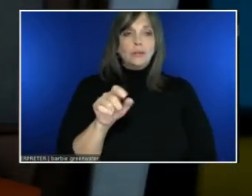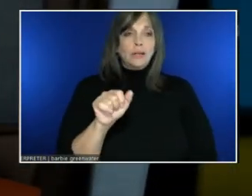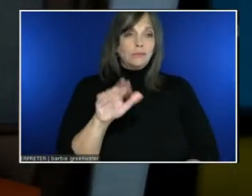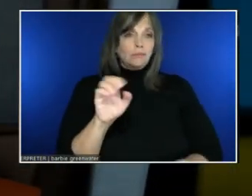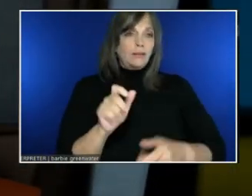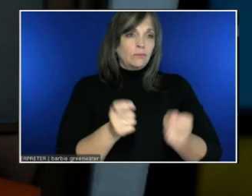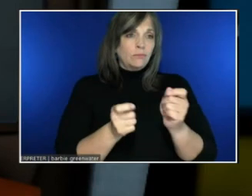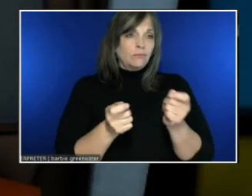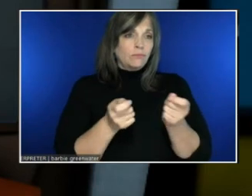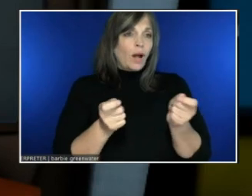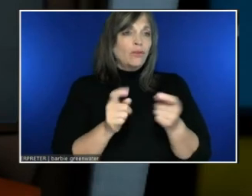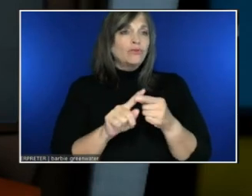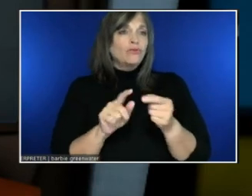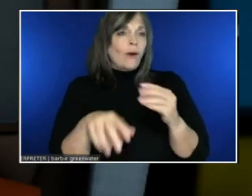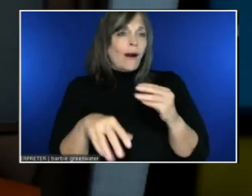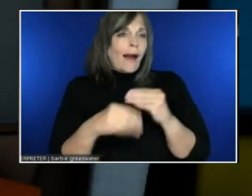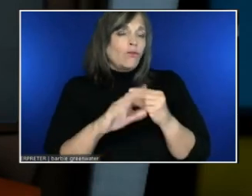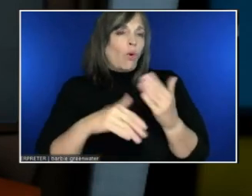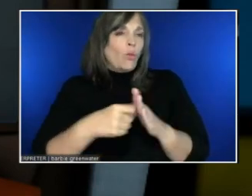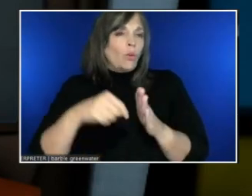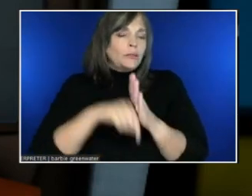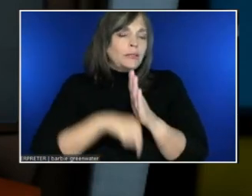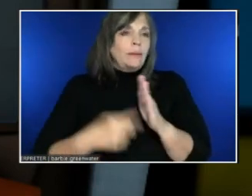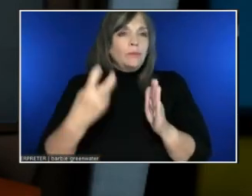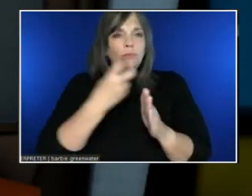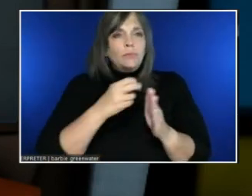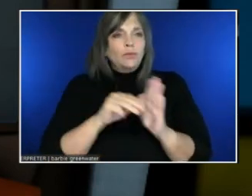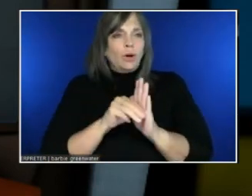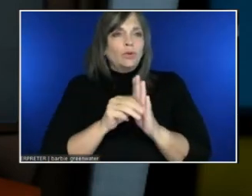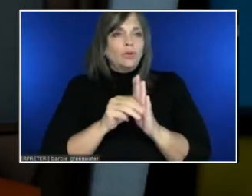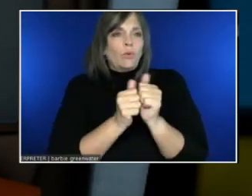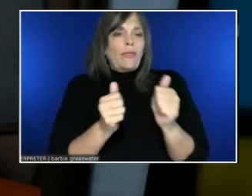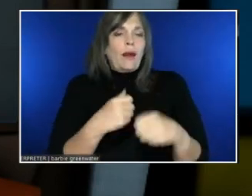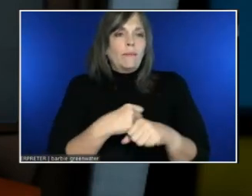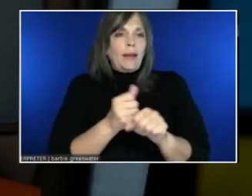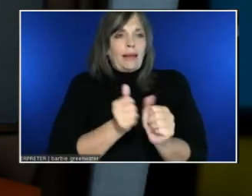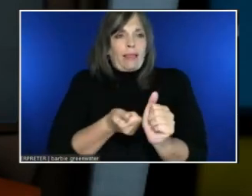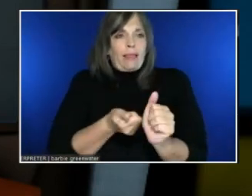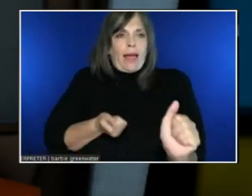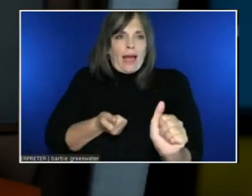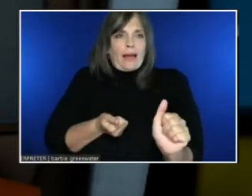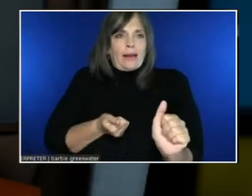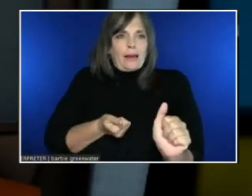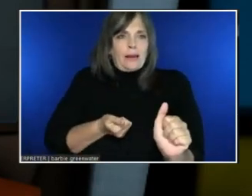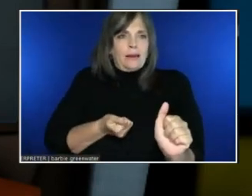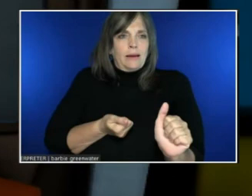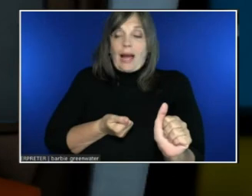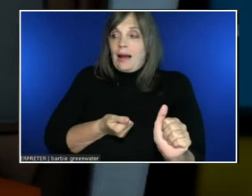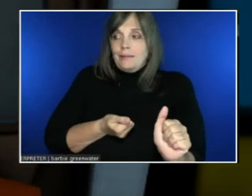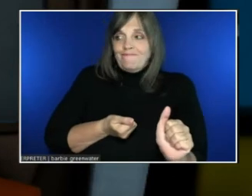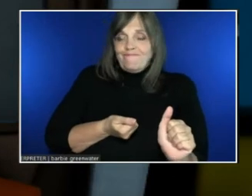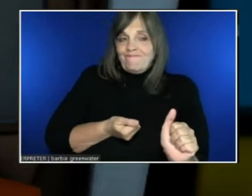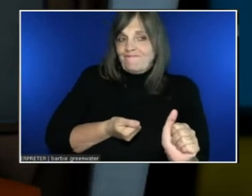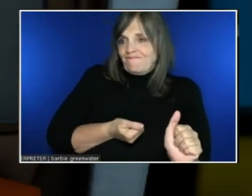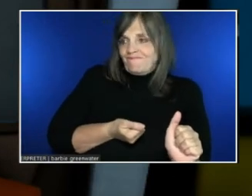Don't quote me on this. Actually, I probably shouldn't say that. I was gonna say...